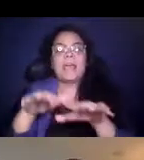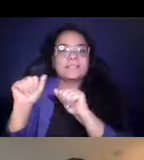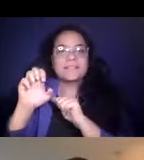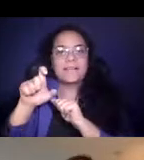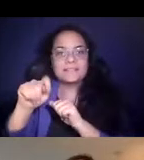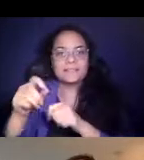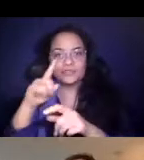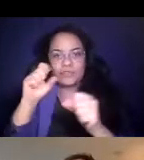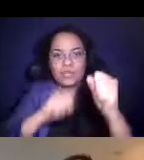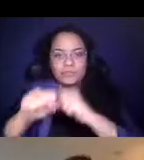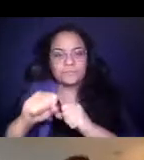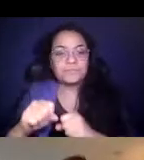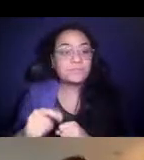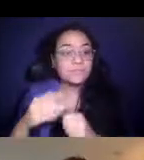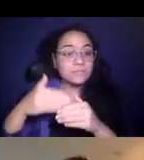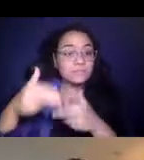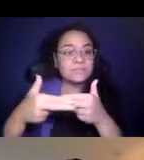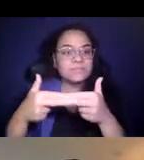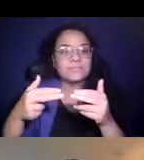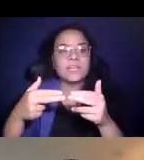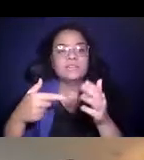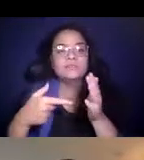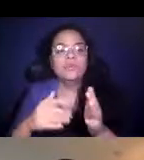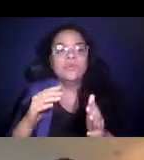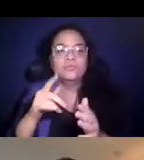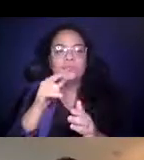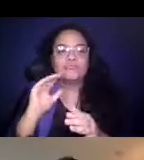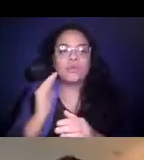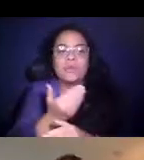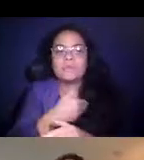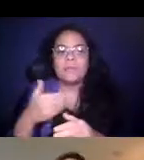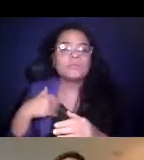14:18:22 This next slide gives a sense of who our members are, and I wanted to say that